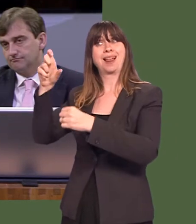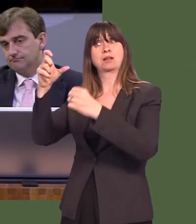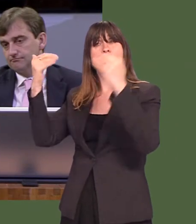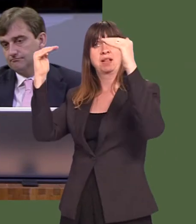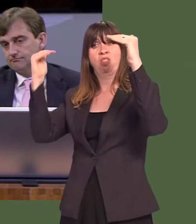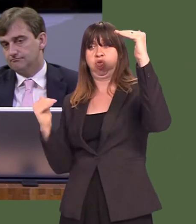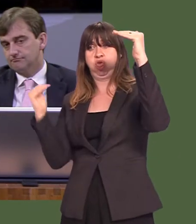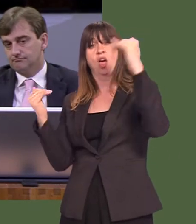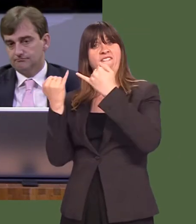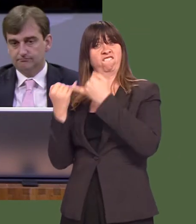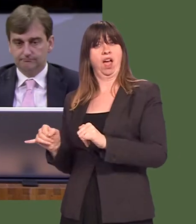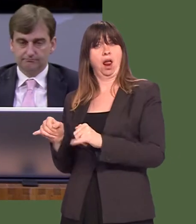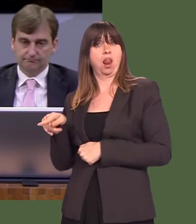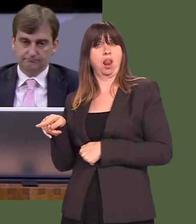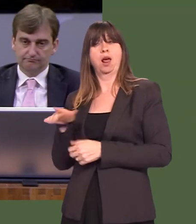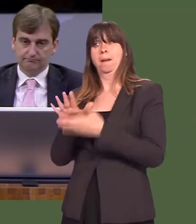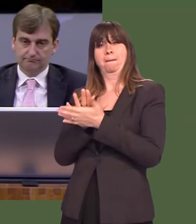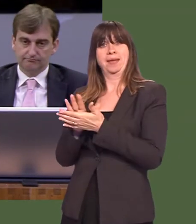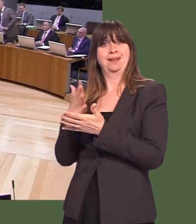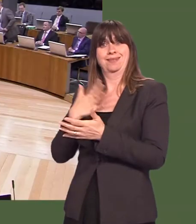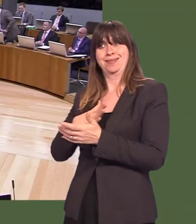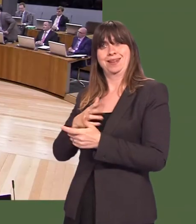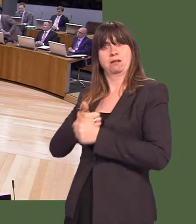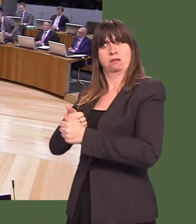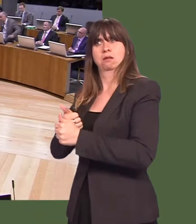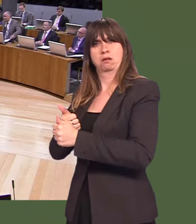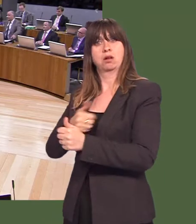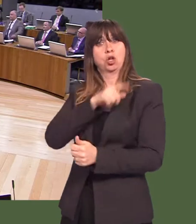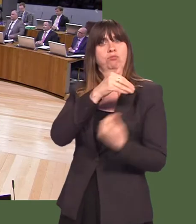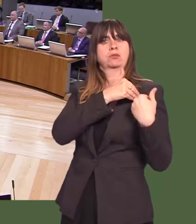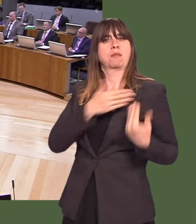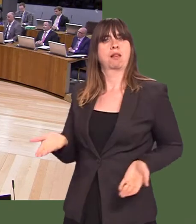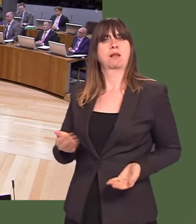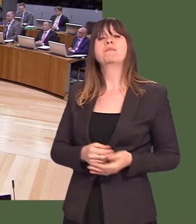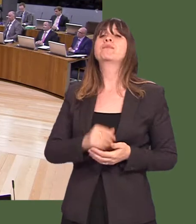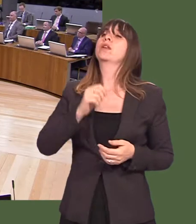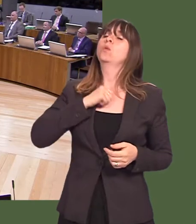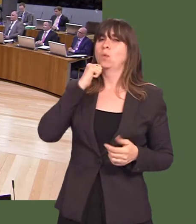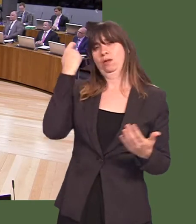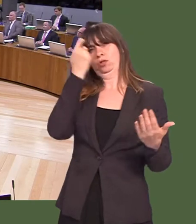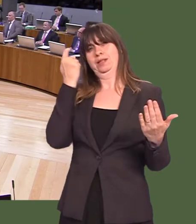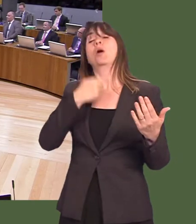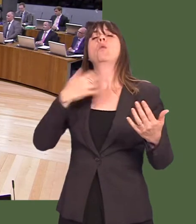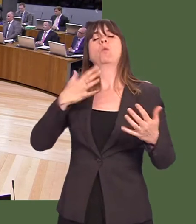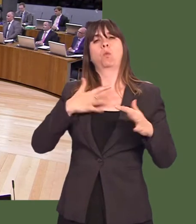are in special measures and you are responsible for that health board? Carwyn Jones: We will give full consideration to that on the basis that we want to be as